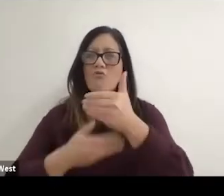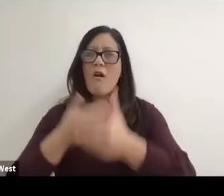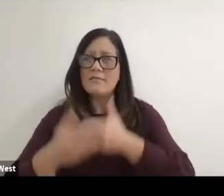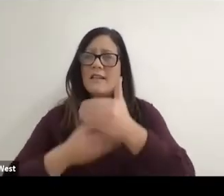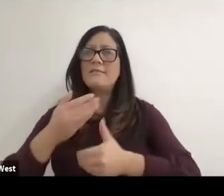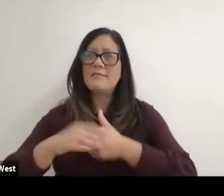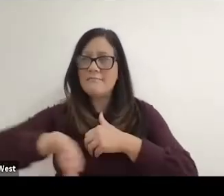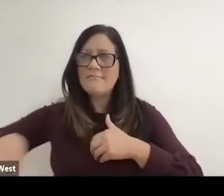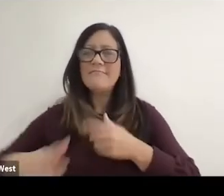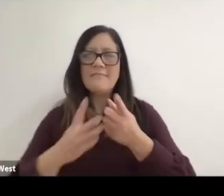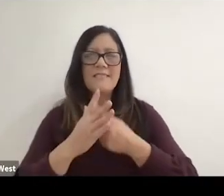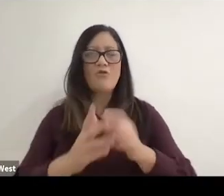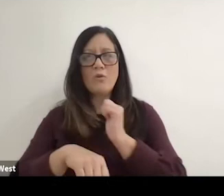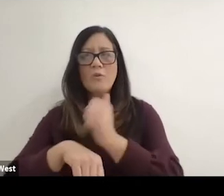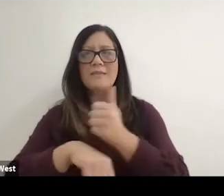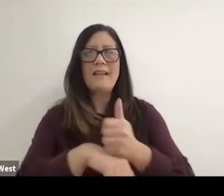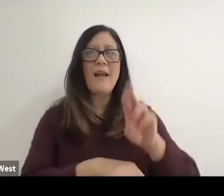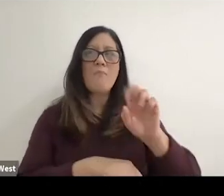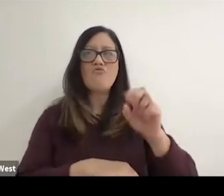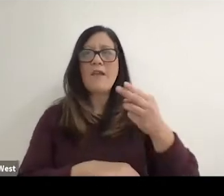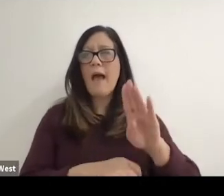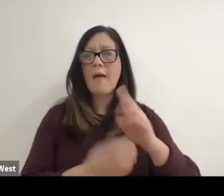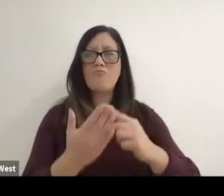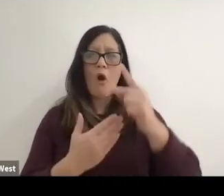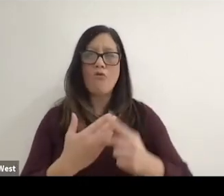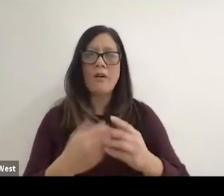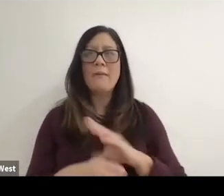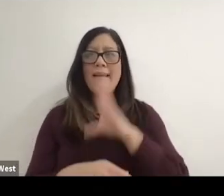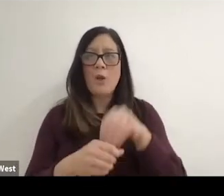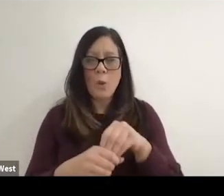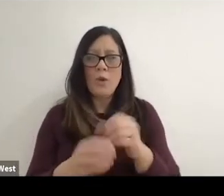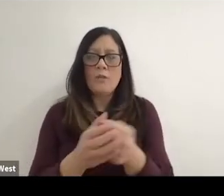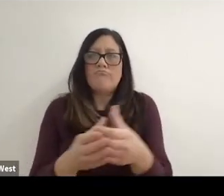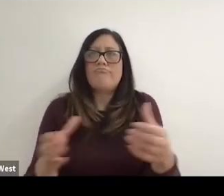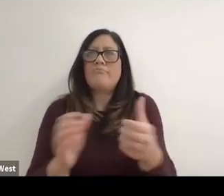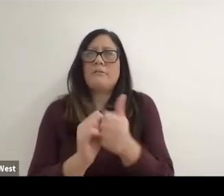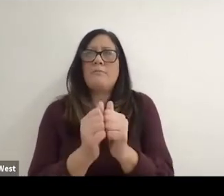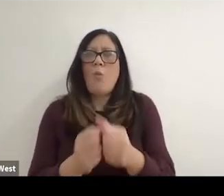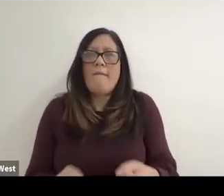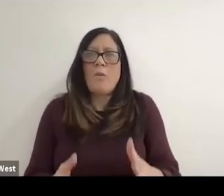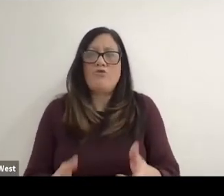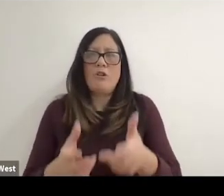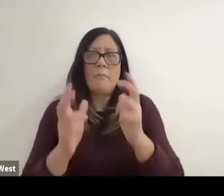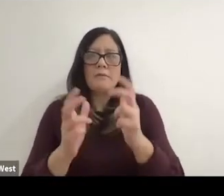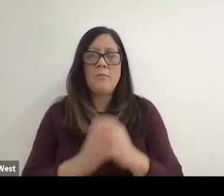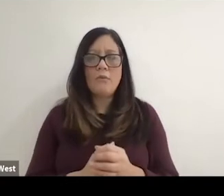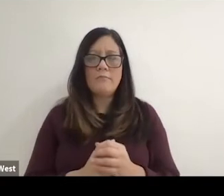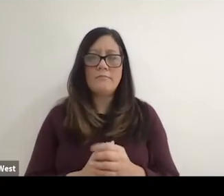stores and to really start to build a rehabilitation program including. Including growing the sport of of wheelchair basketball and for me as